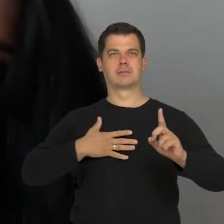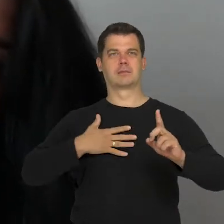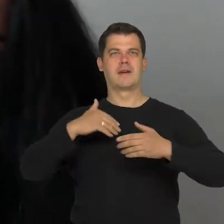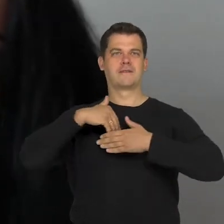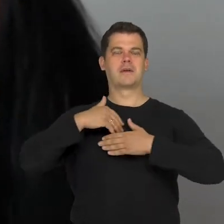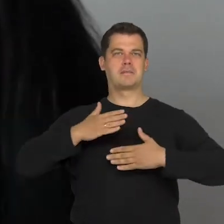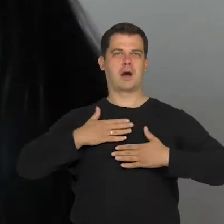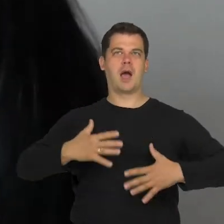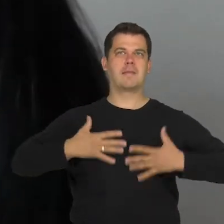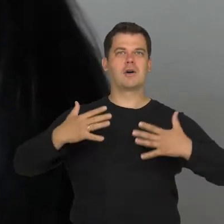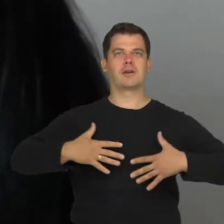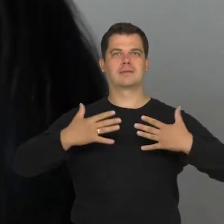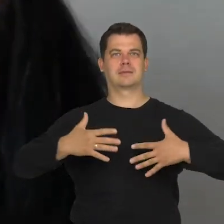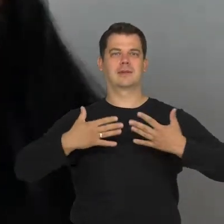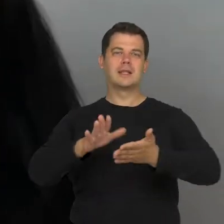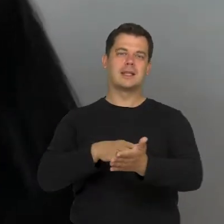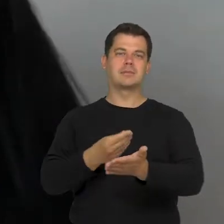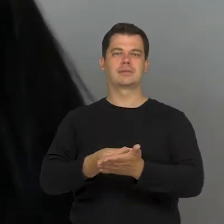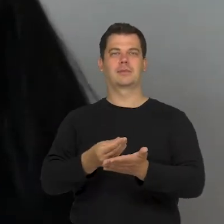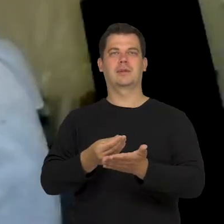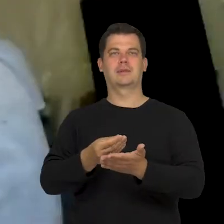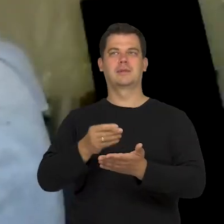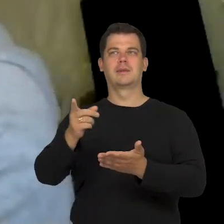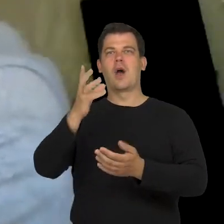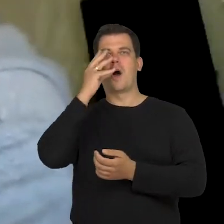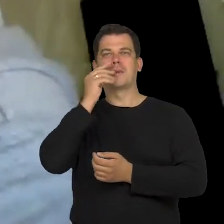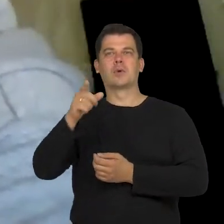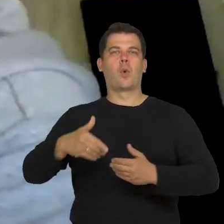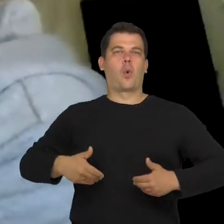Images of e.g. starving children.